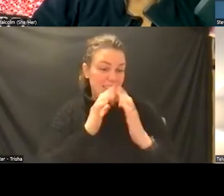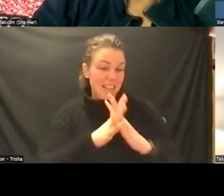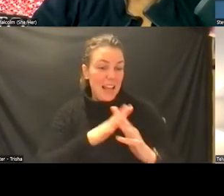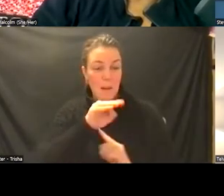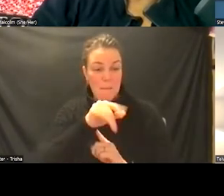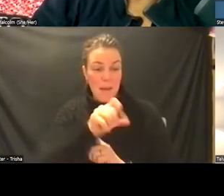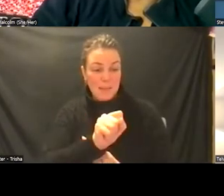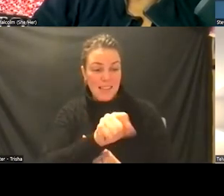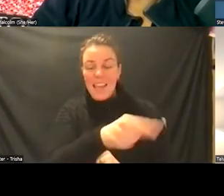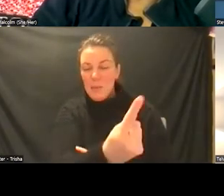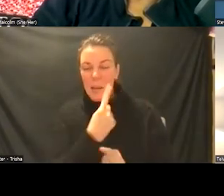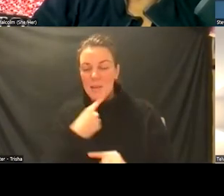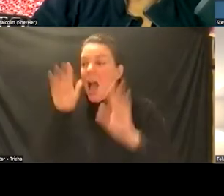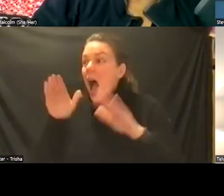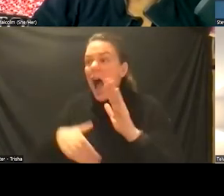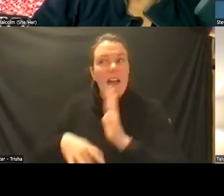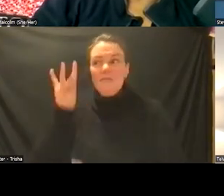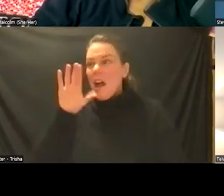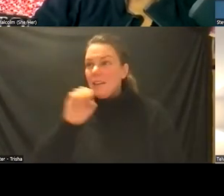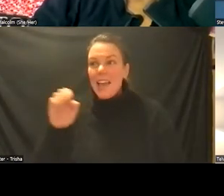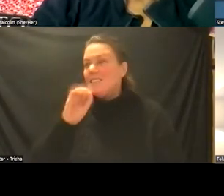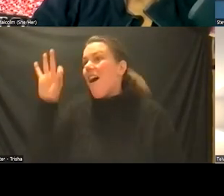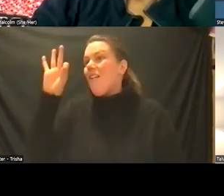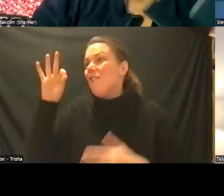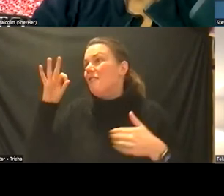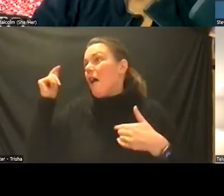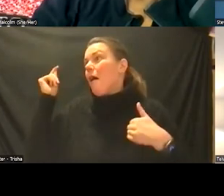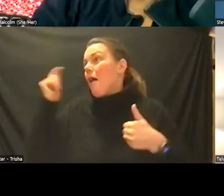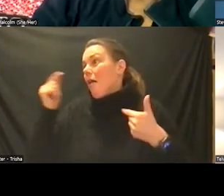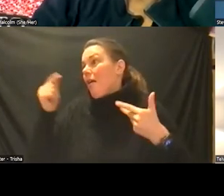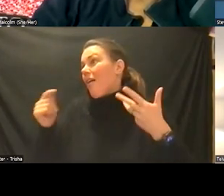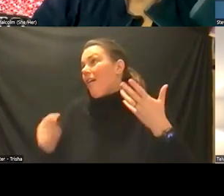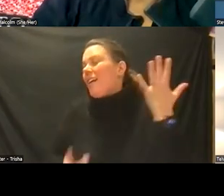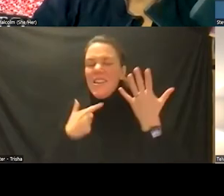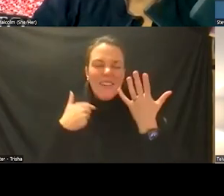found a case of and then you could name any of the number of significant you know medical problems